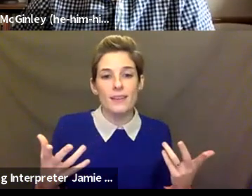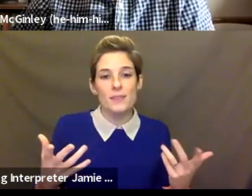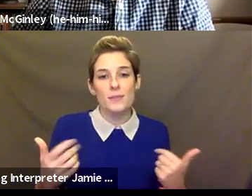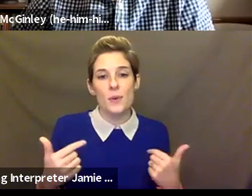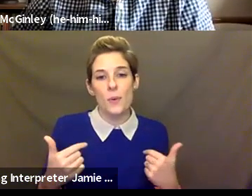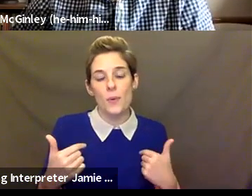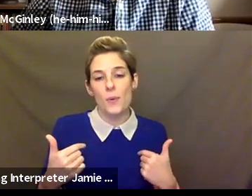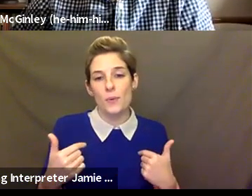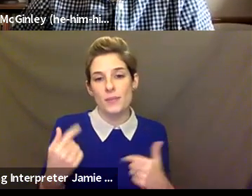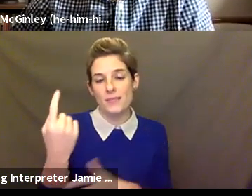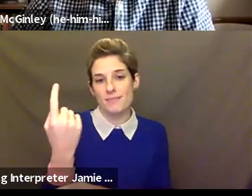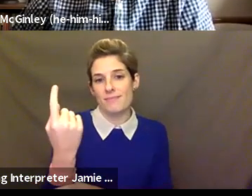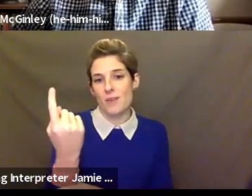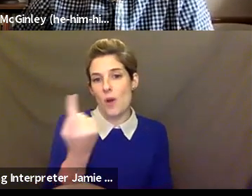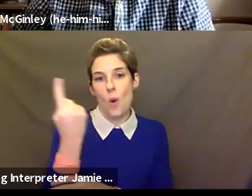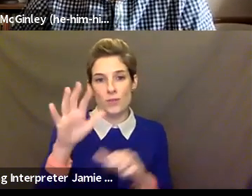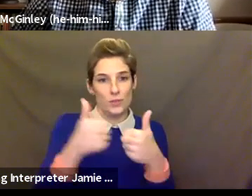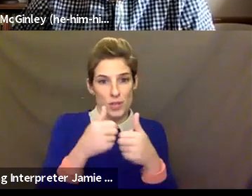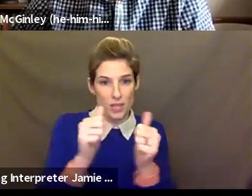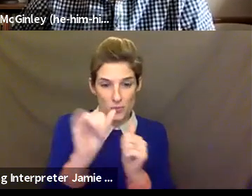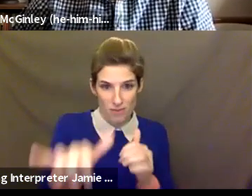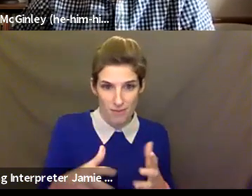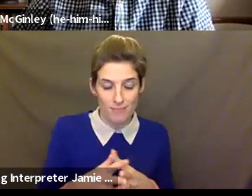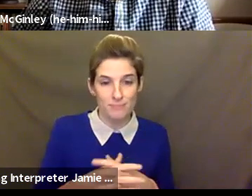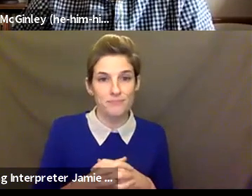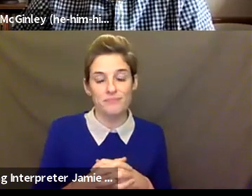happening at that moment, too. Right? So it's just, yeah, it's